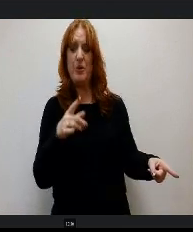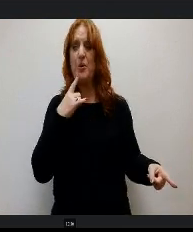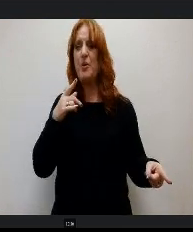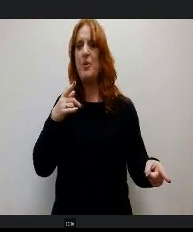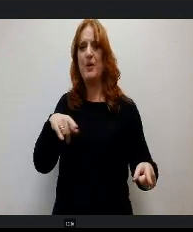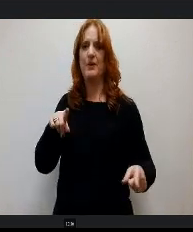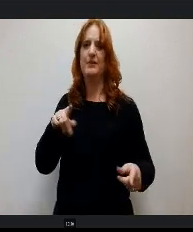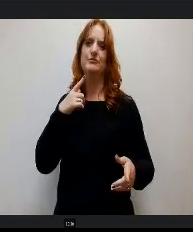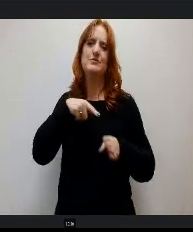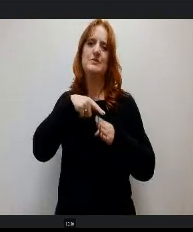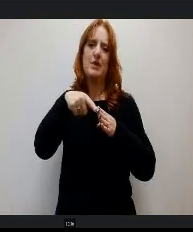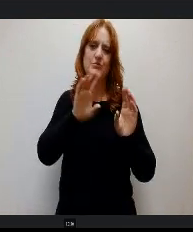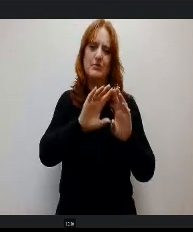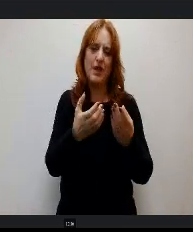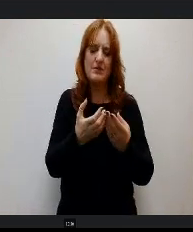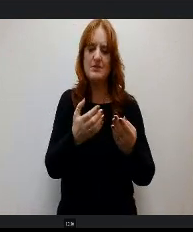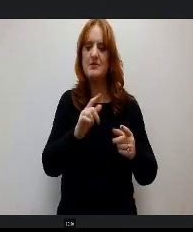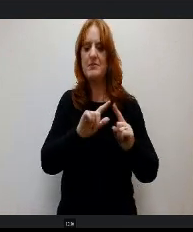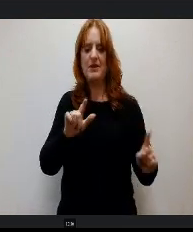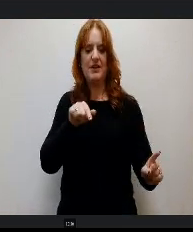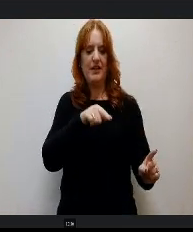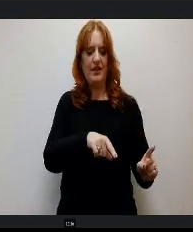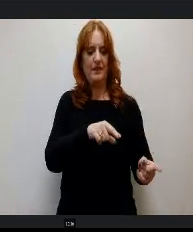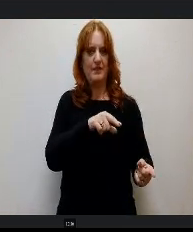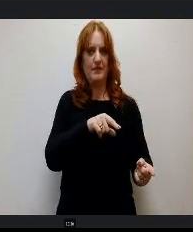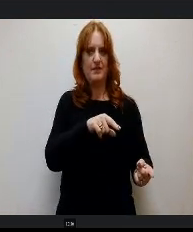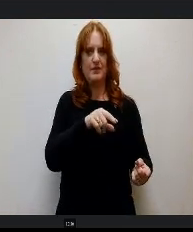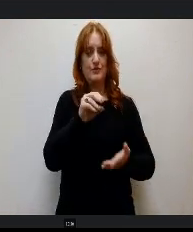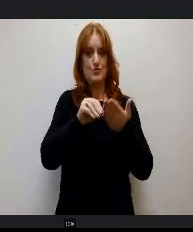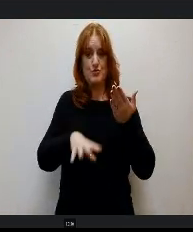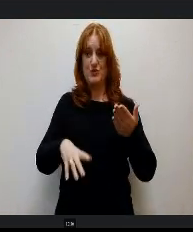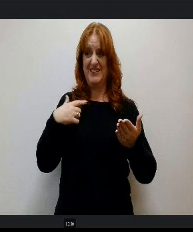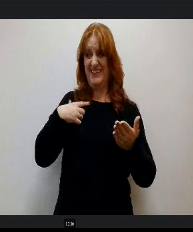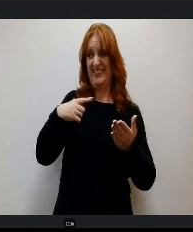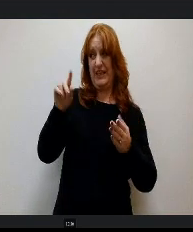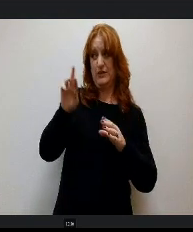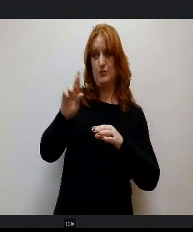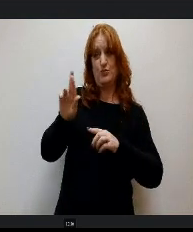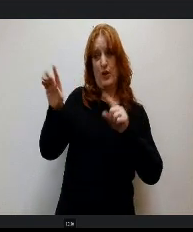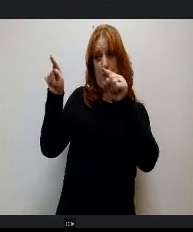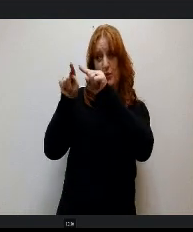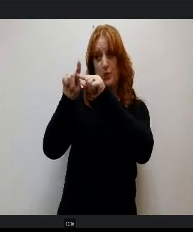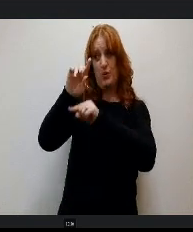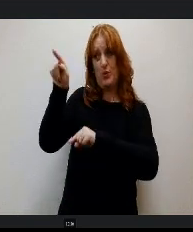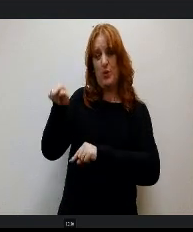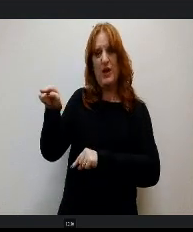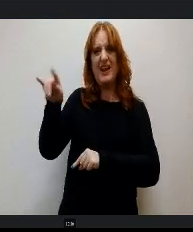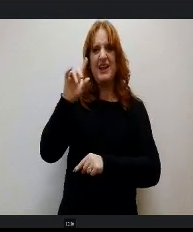And the student in the upper right hand corner was given a design challenge if